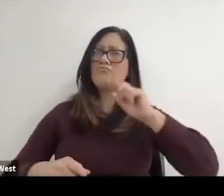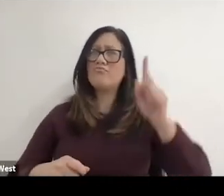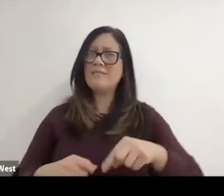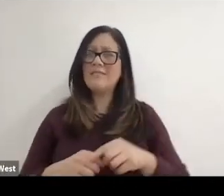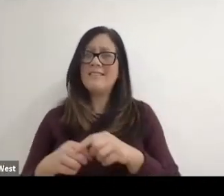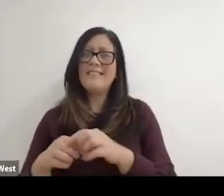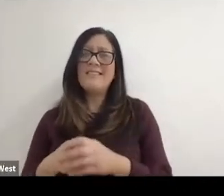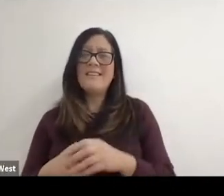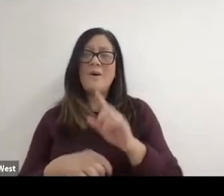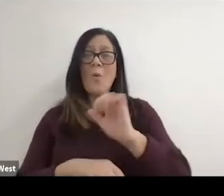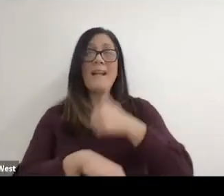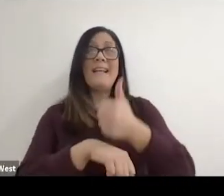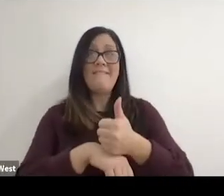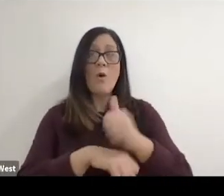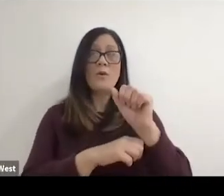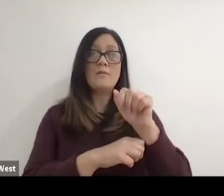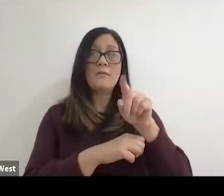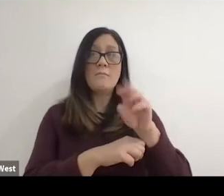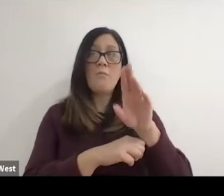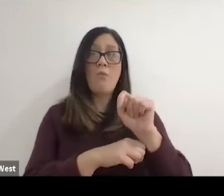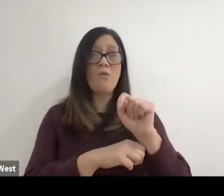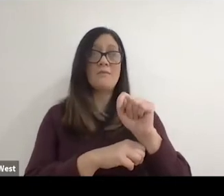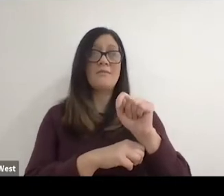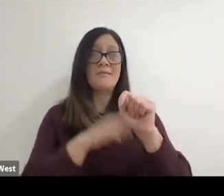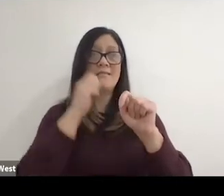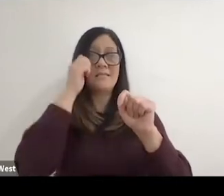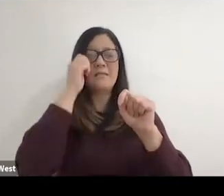he founded the sports movement. And that's what I came up against,